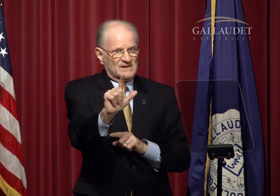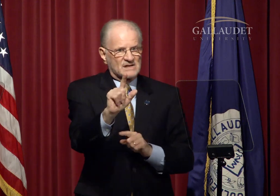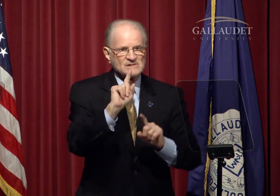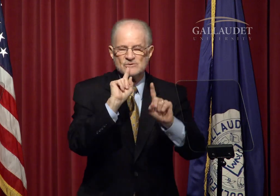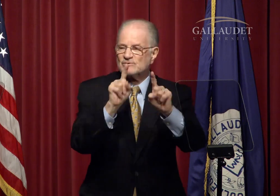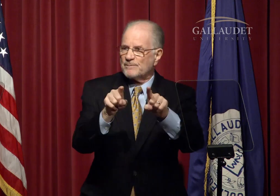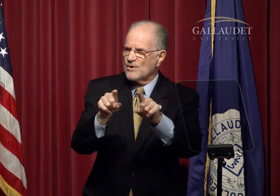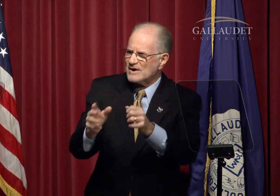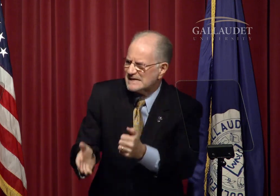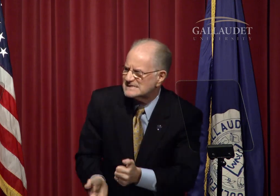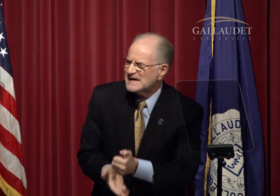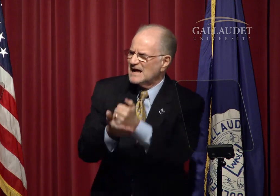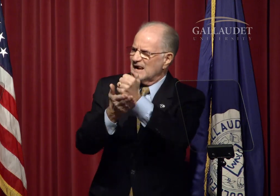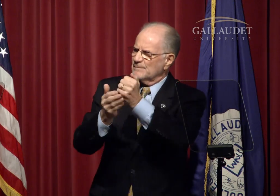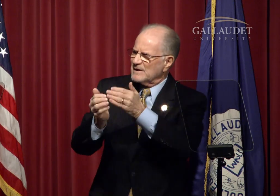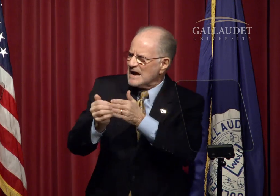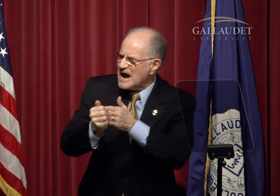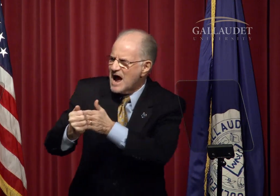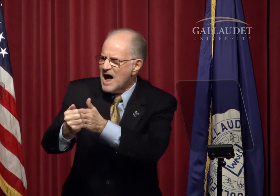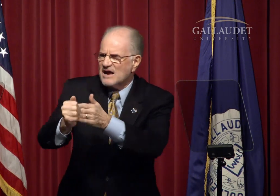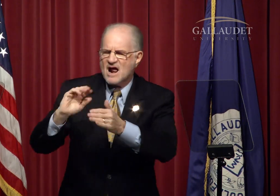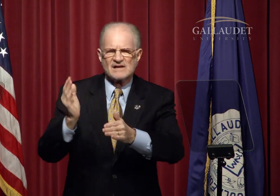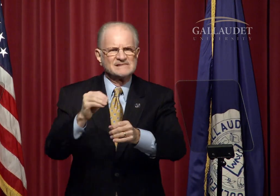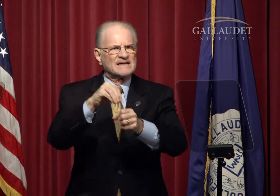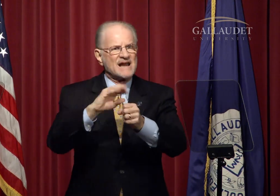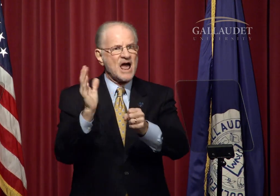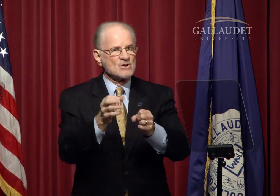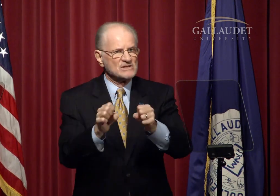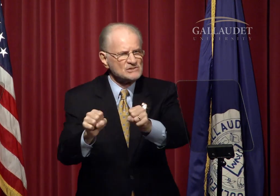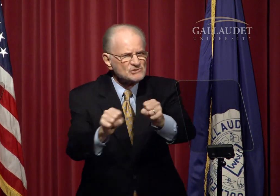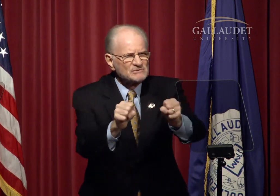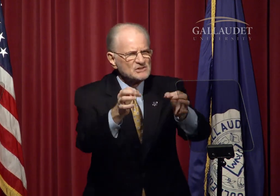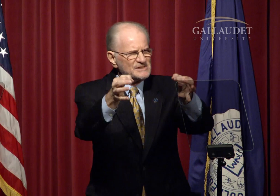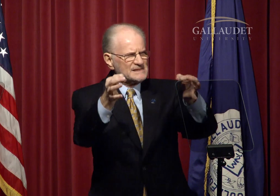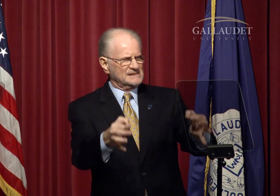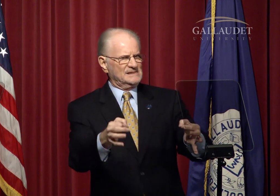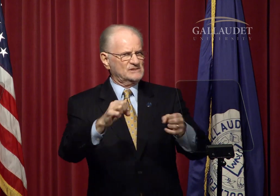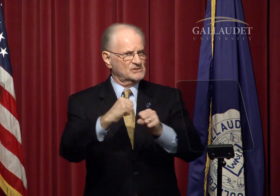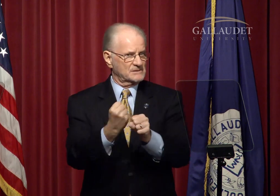The recent Noel-Levitz report is helping guide us